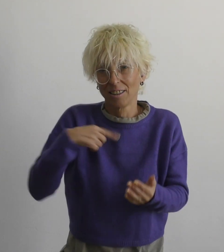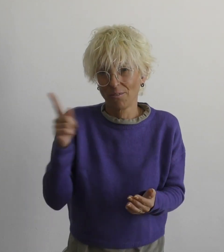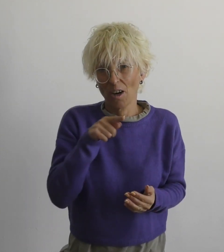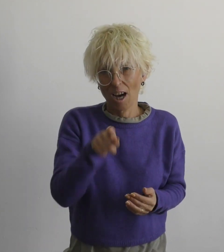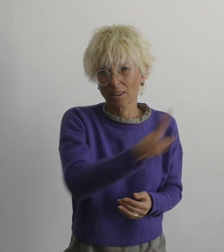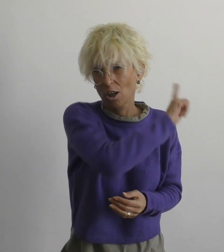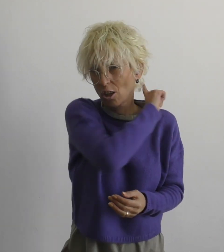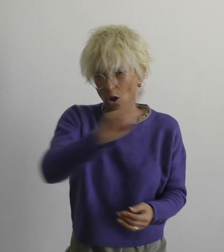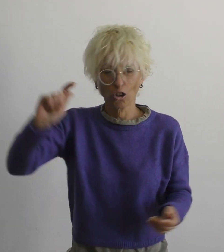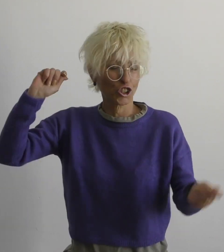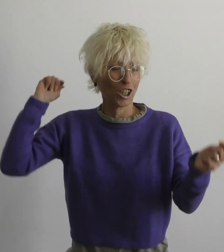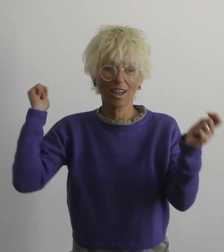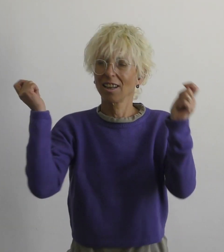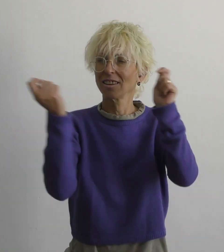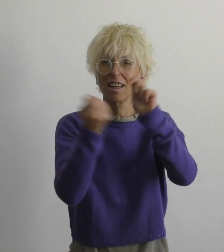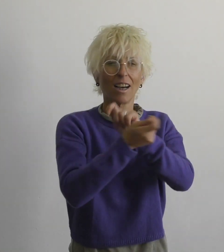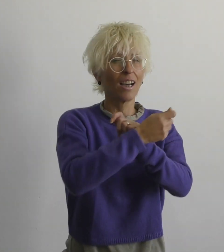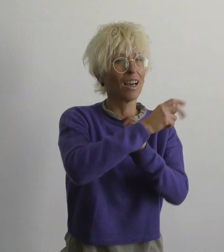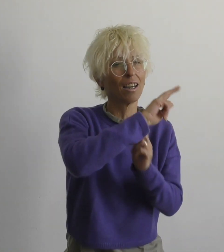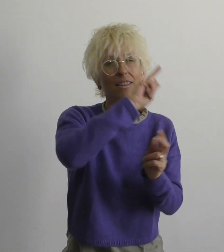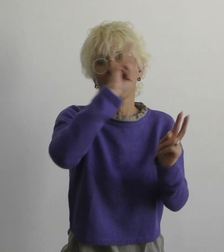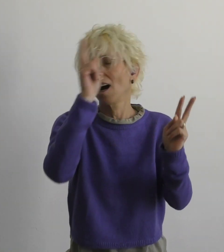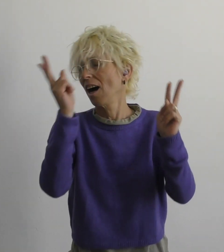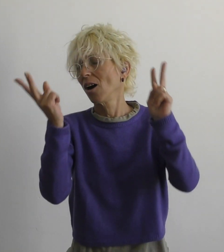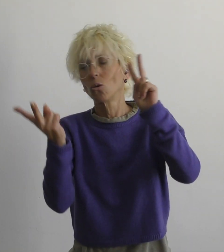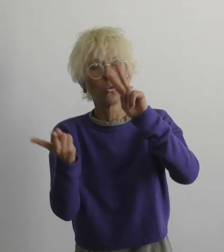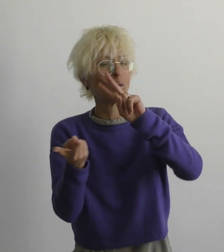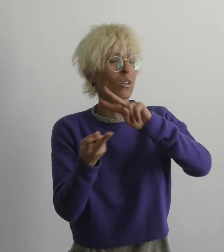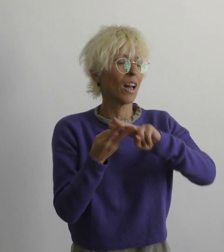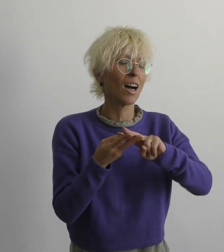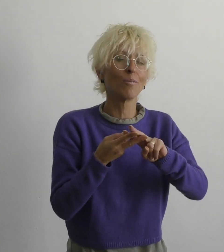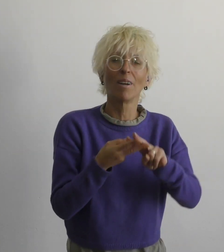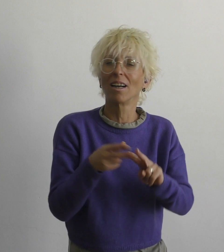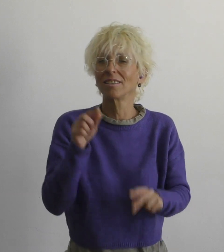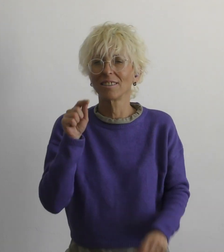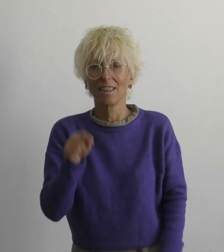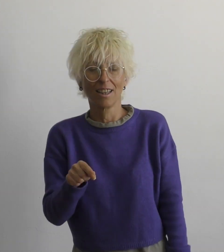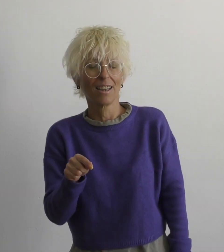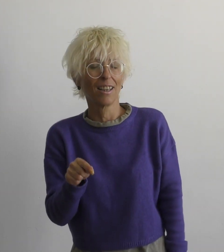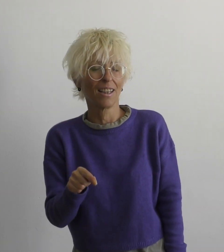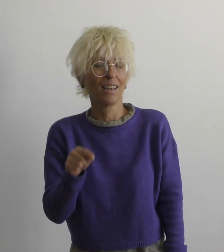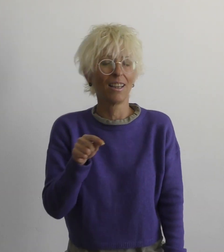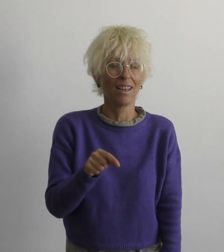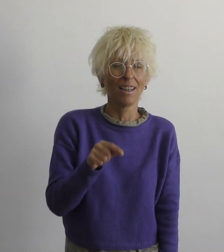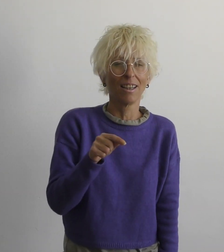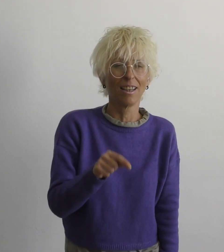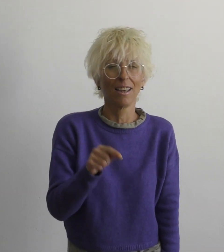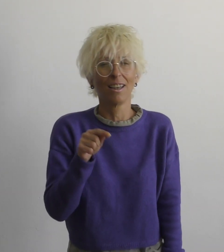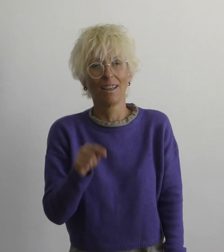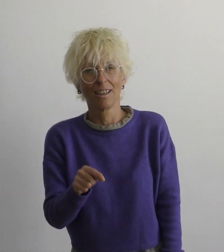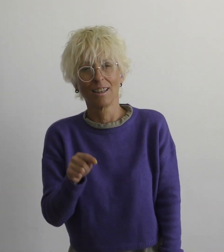You and I won't change this world